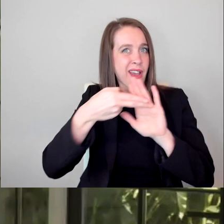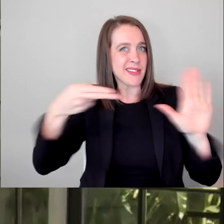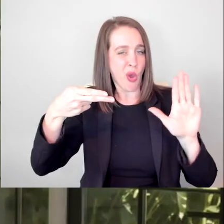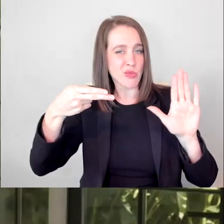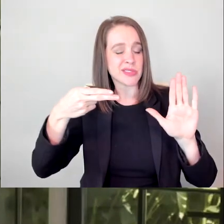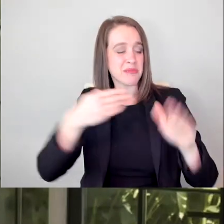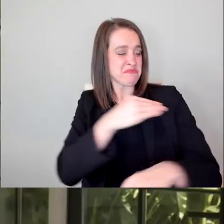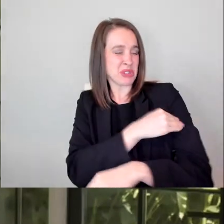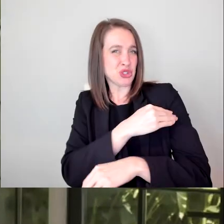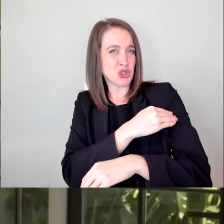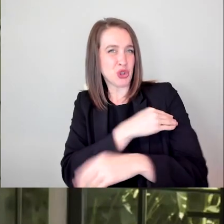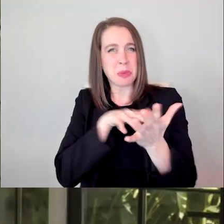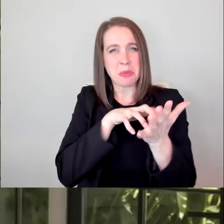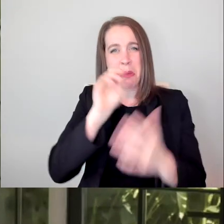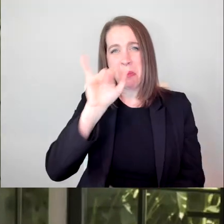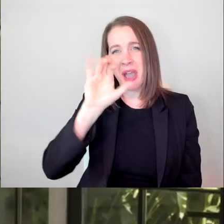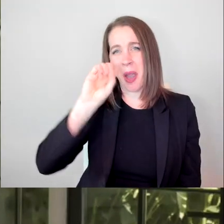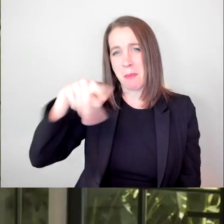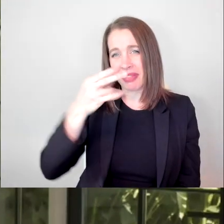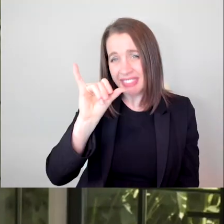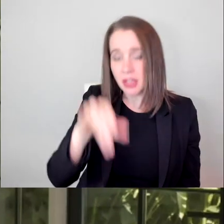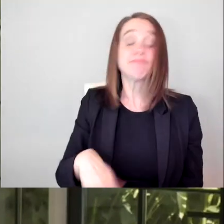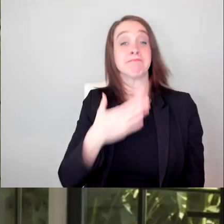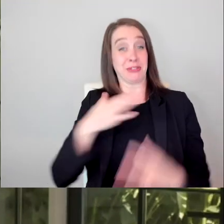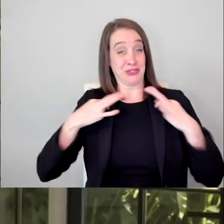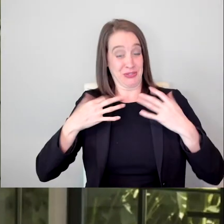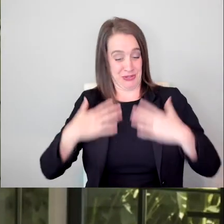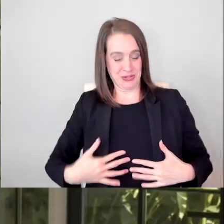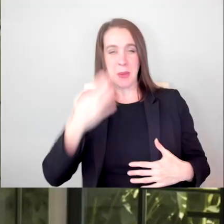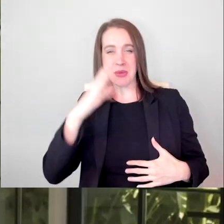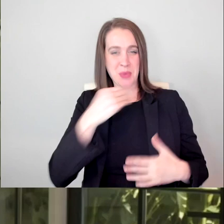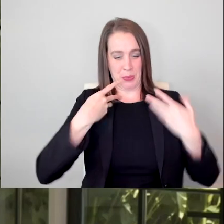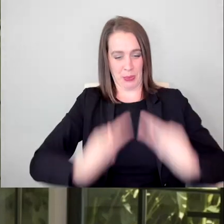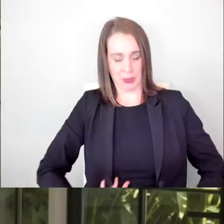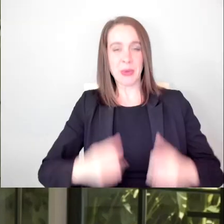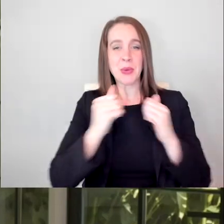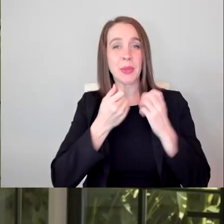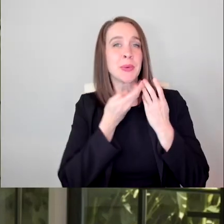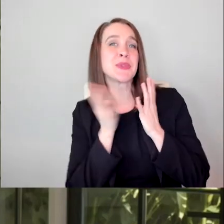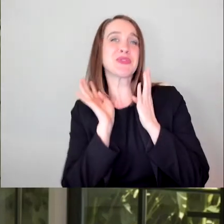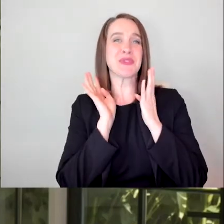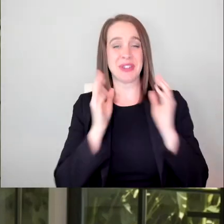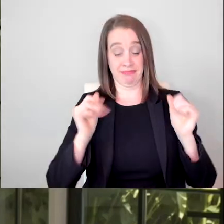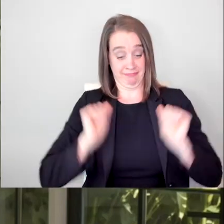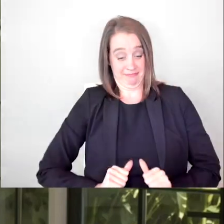I'm wearing a blue and white pinstripe shirt with a ruffled color and a bubblegum pink cardigan.